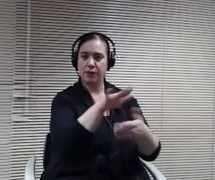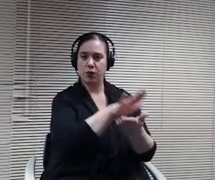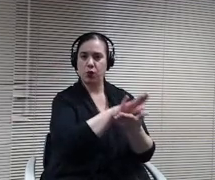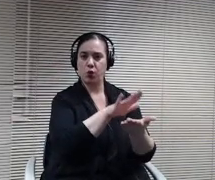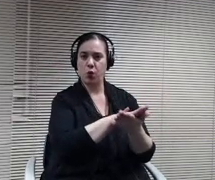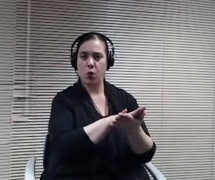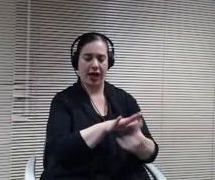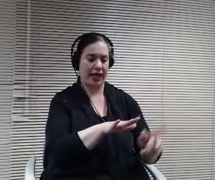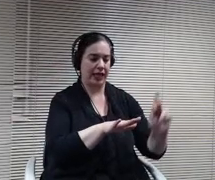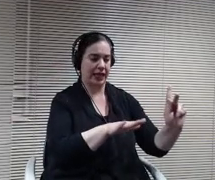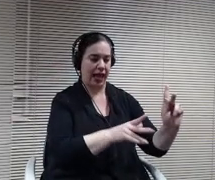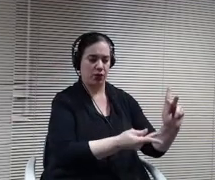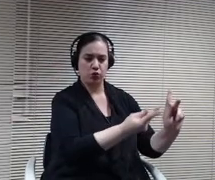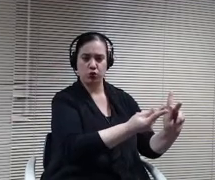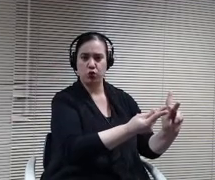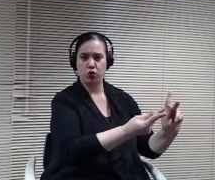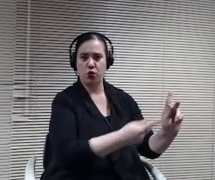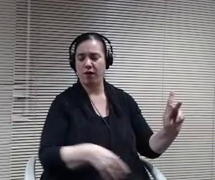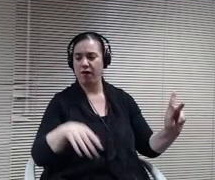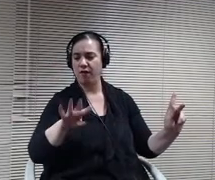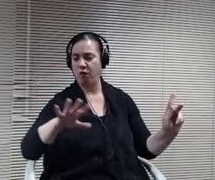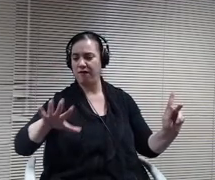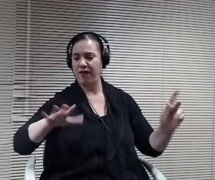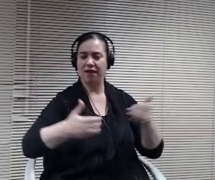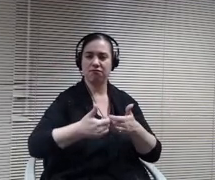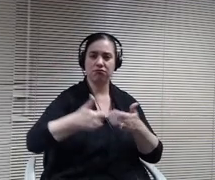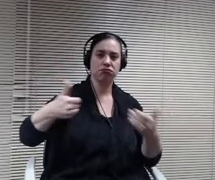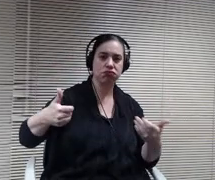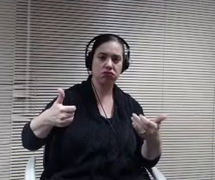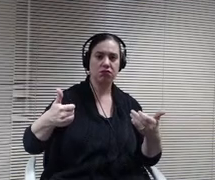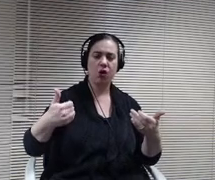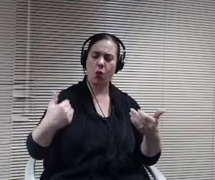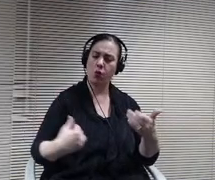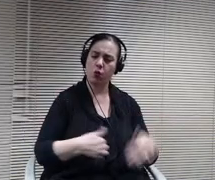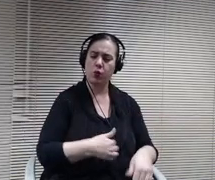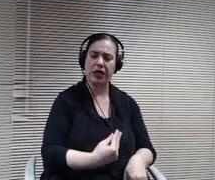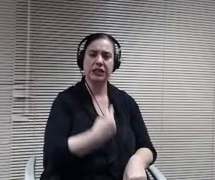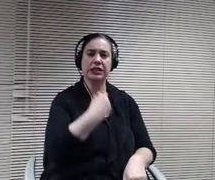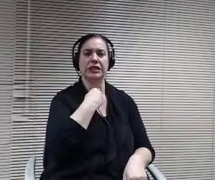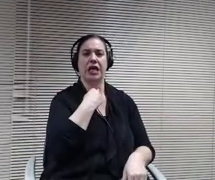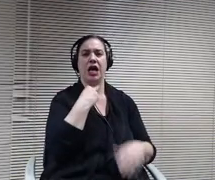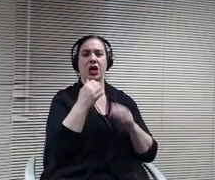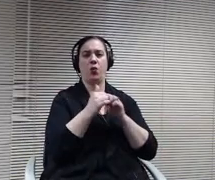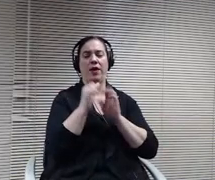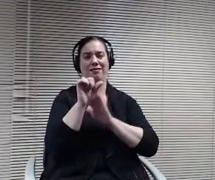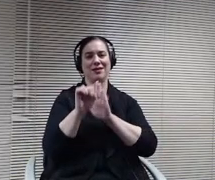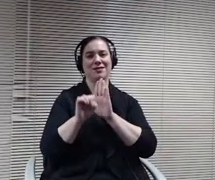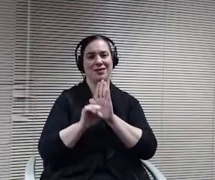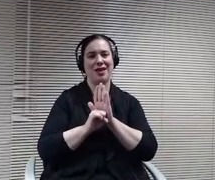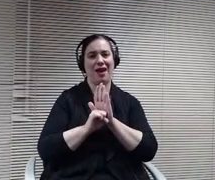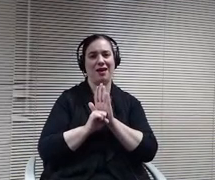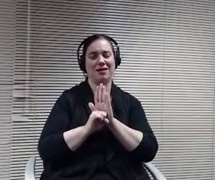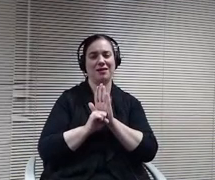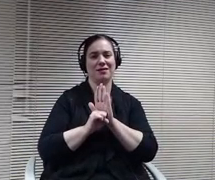We're still stuck with the conclusion from the state that we don't want to bring it into a school more than